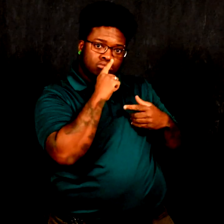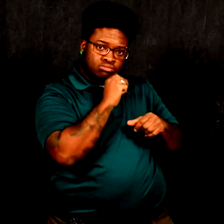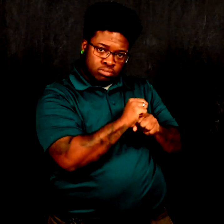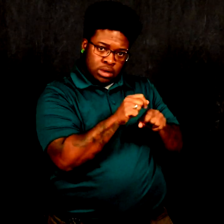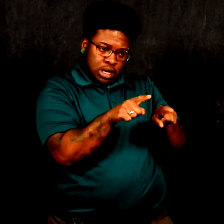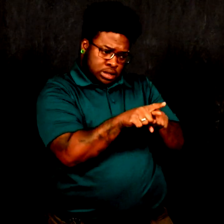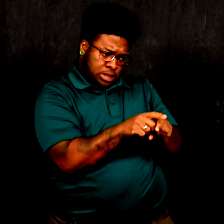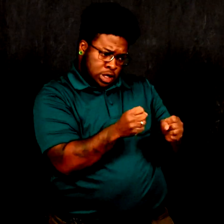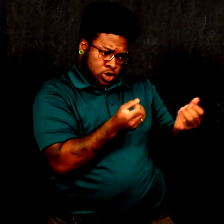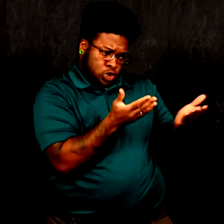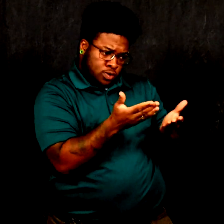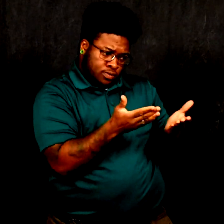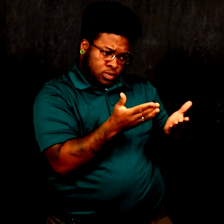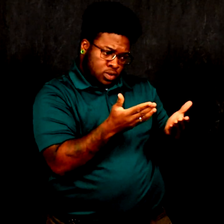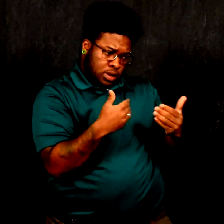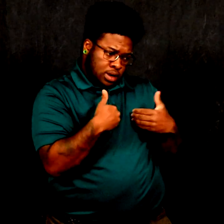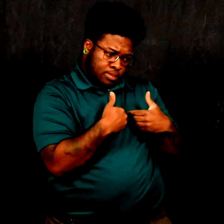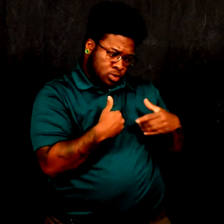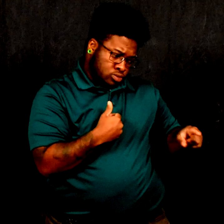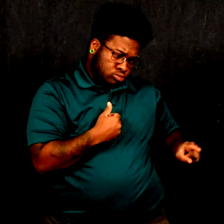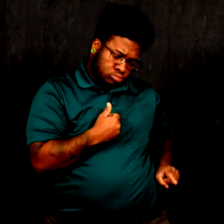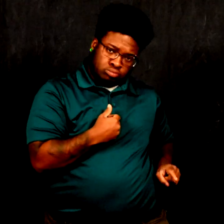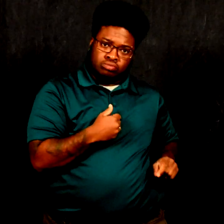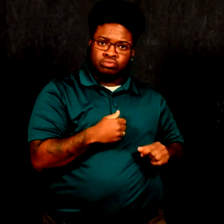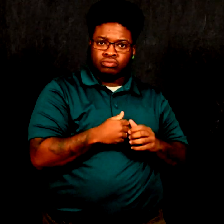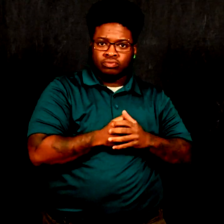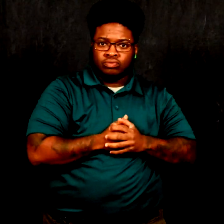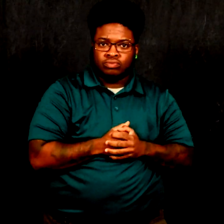that person’s possession as a service animal.”